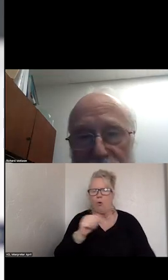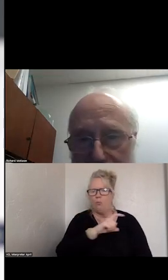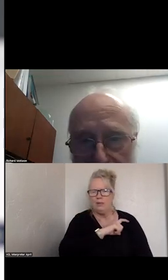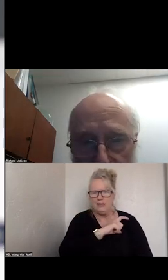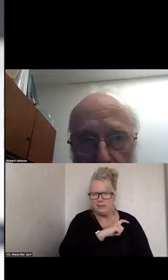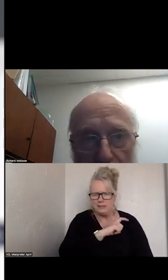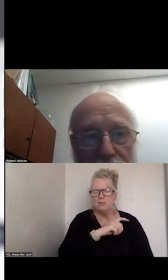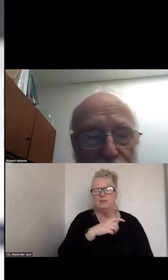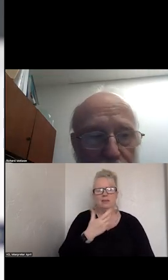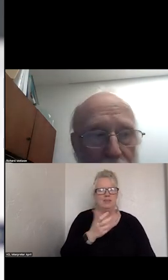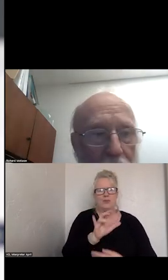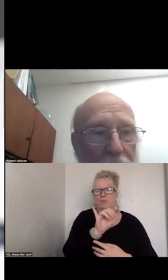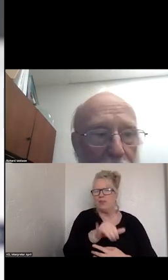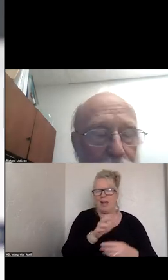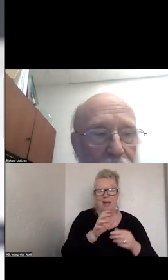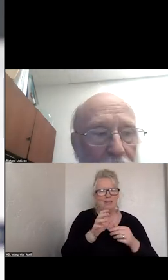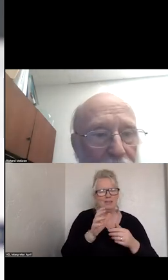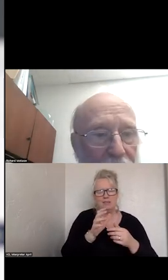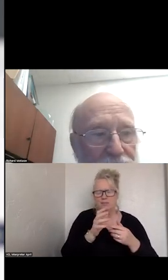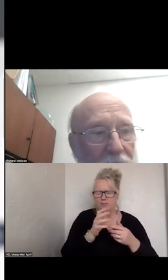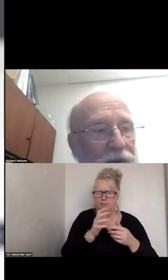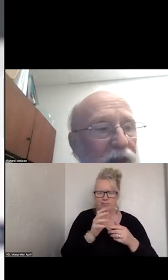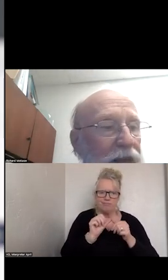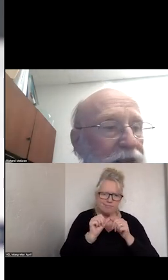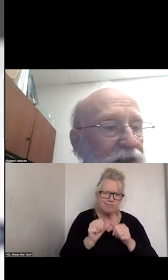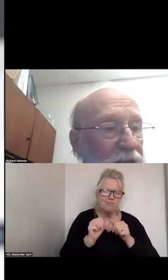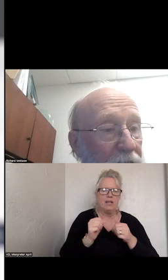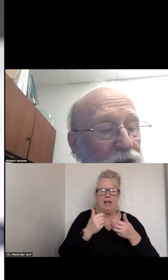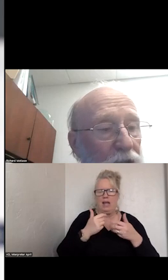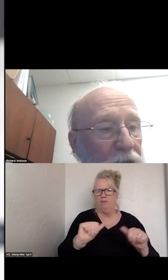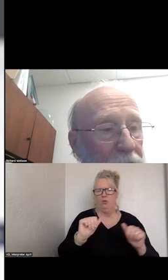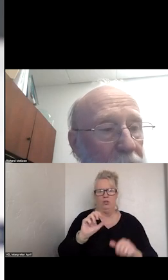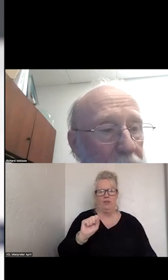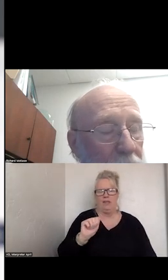THAT IS A CONTINUING EFFORT THAT SAMHSA IS ENGAGING IN.